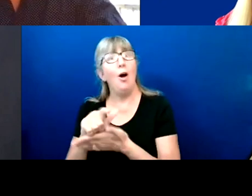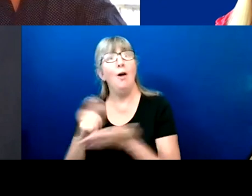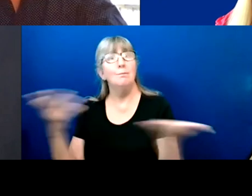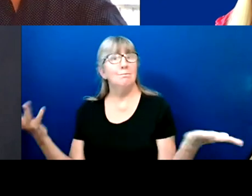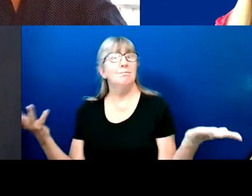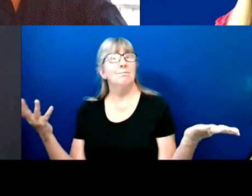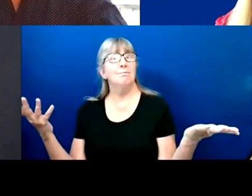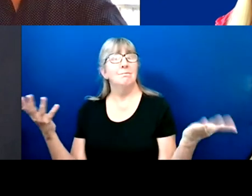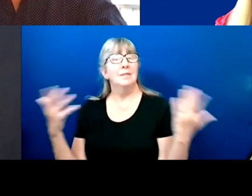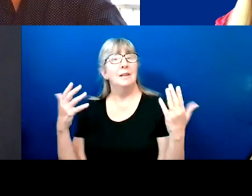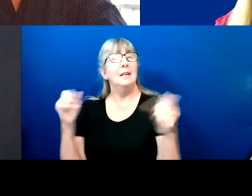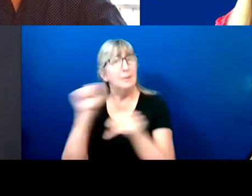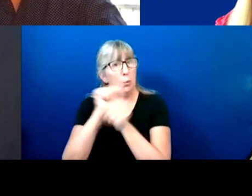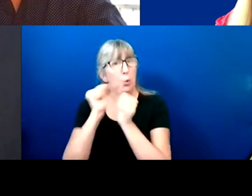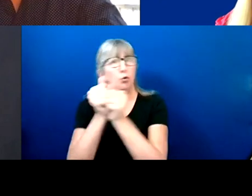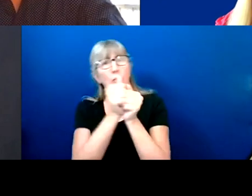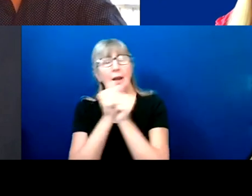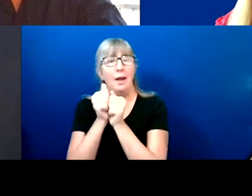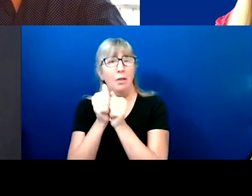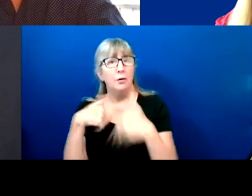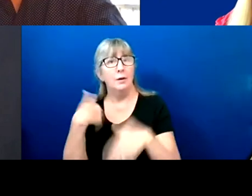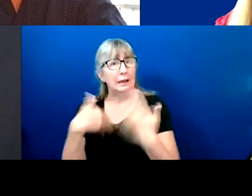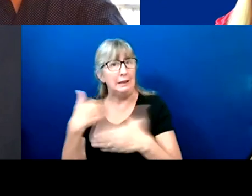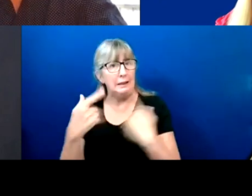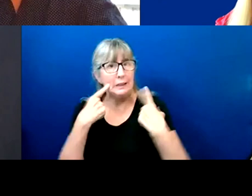Let's work together and get this done, because this is the law.